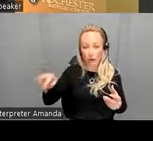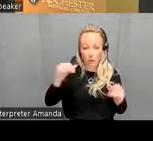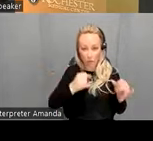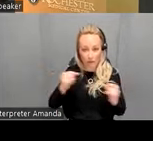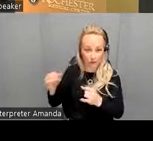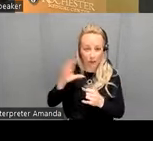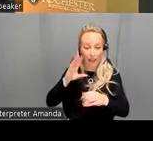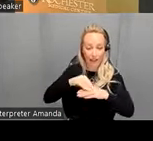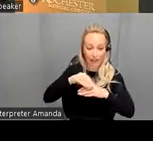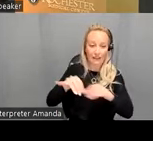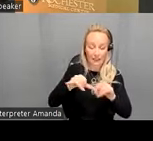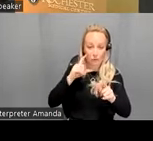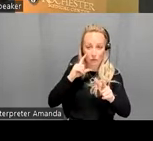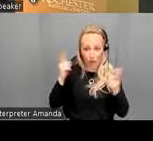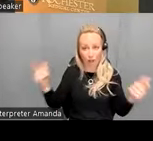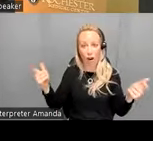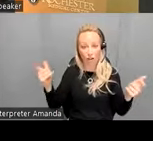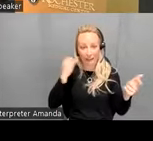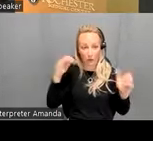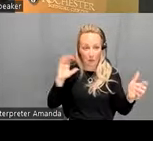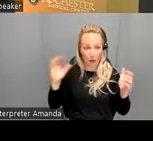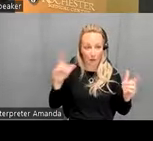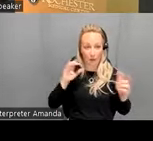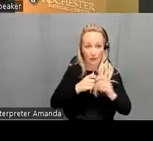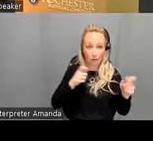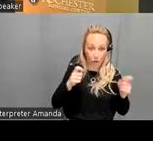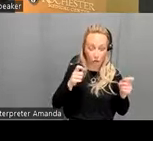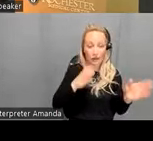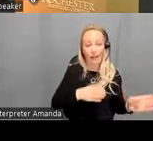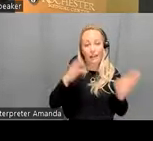effect size was quite large when you compared them to how the controls and finally we looked